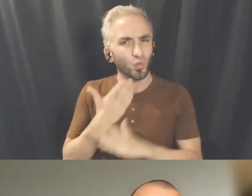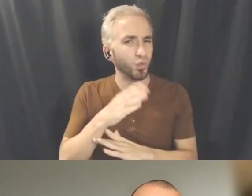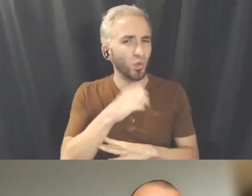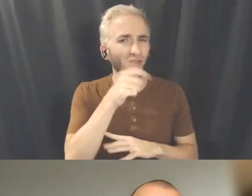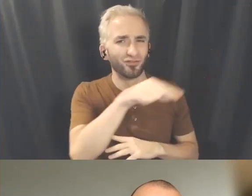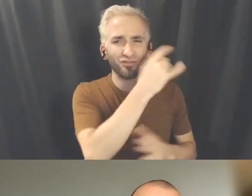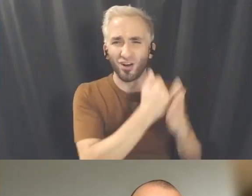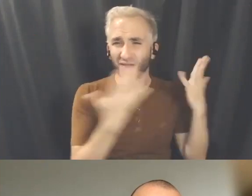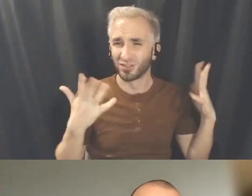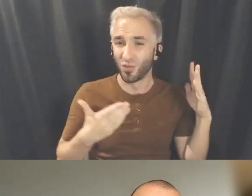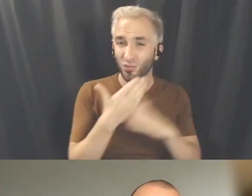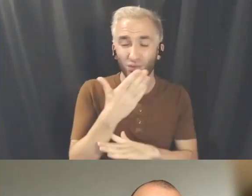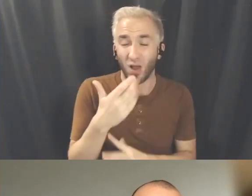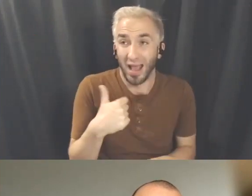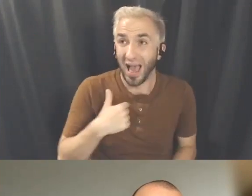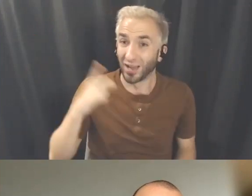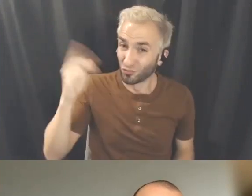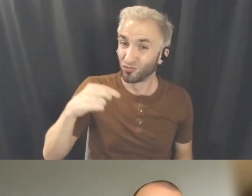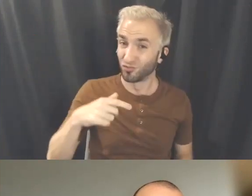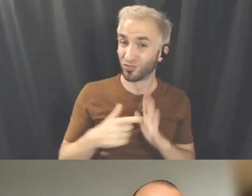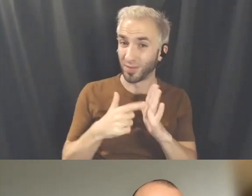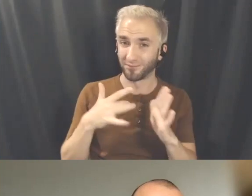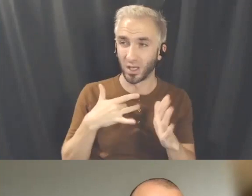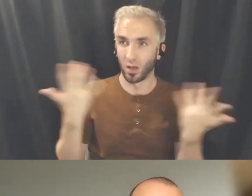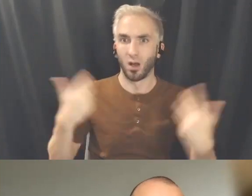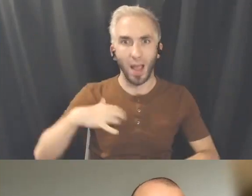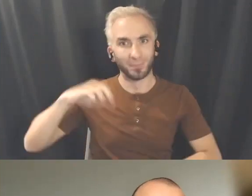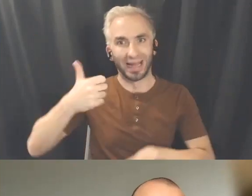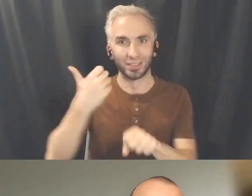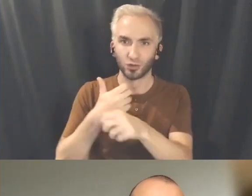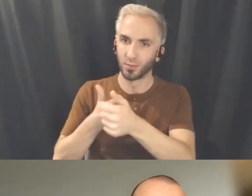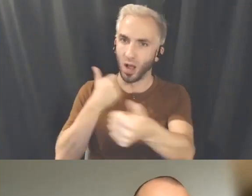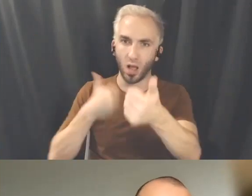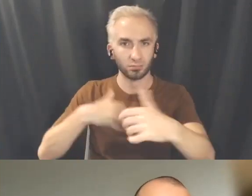I'm a thousand miles behind, I'm 10 years behind people now. And then when I encounter